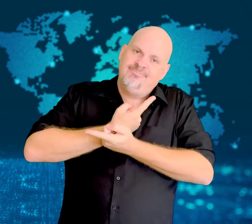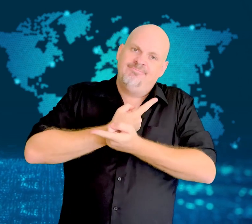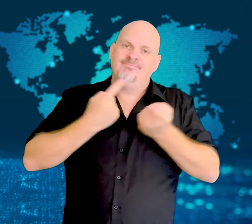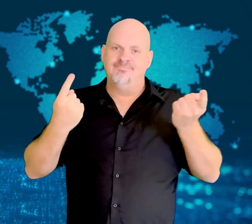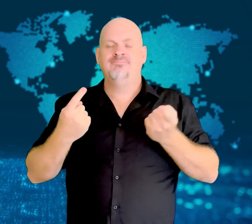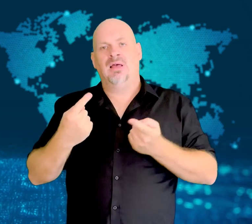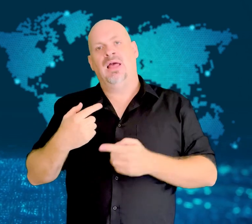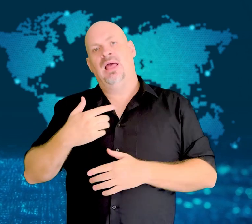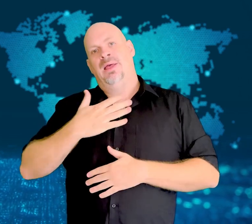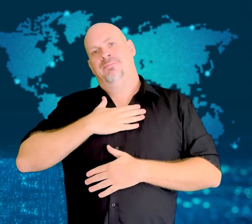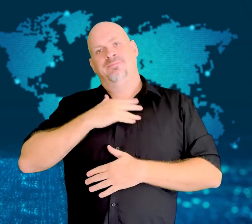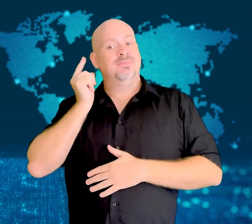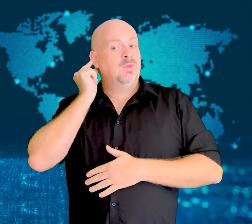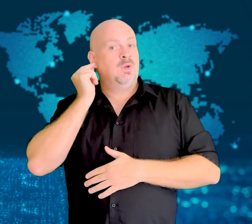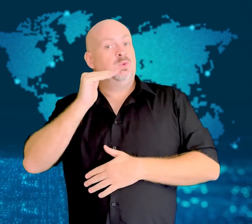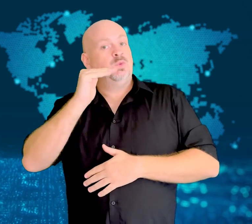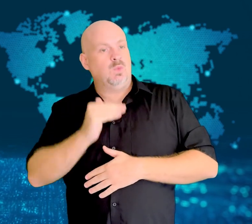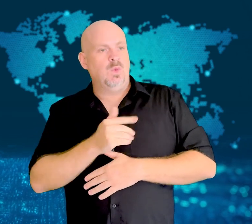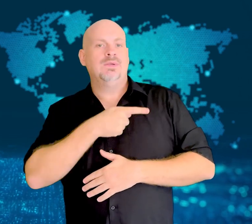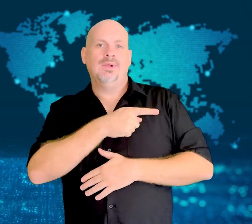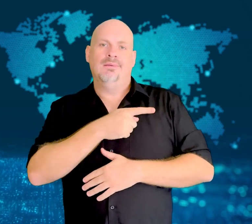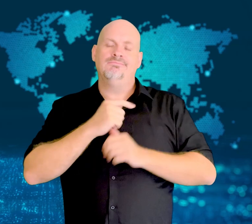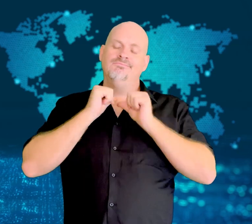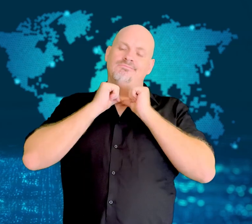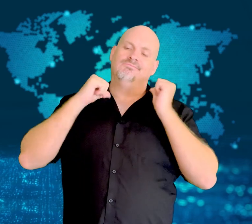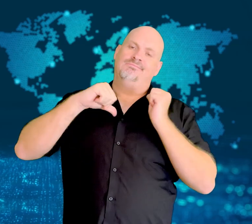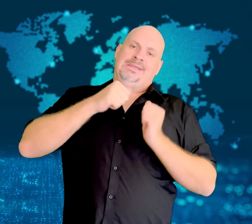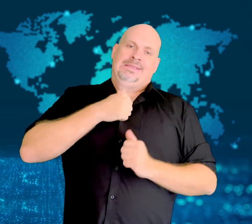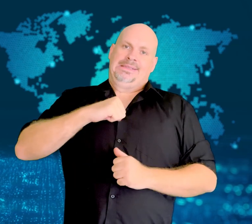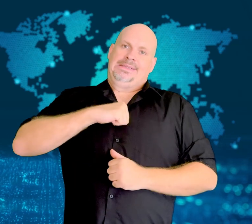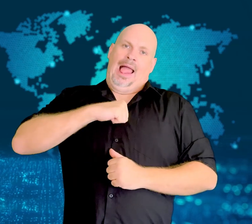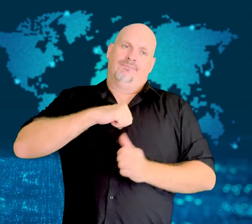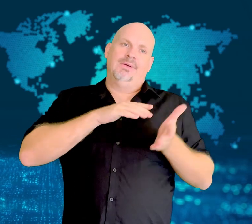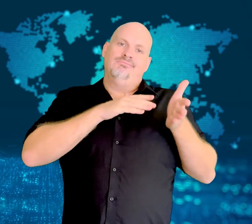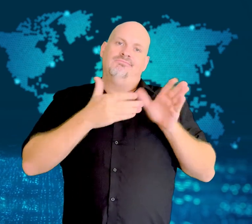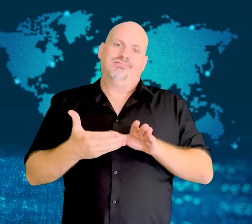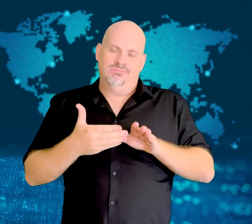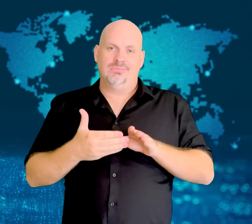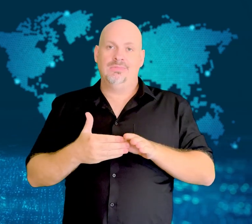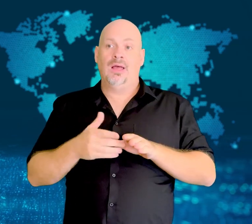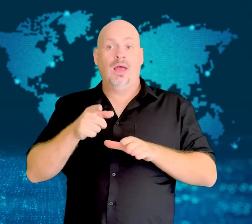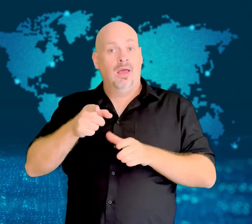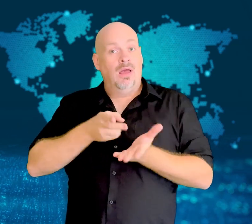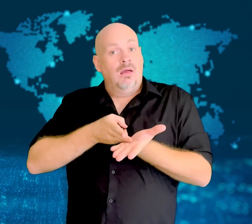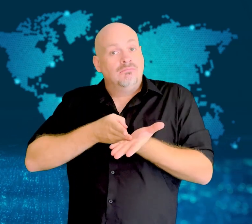A friend of the girl told her family that she had posted herself